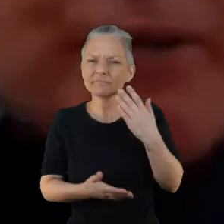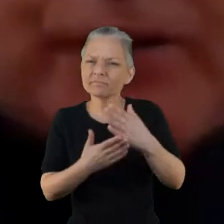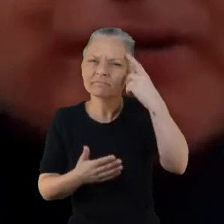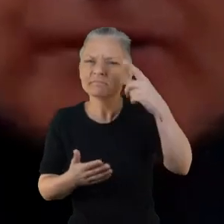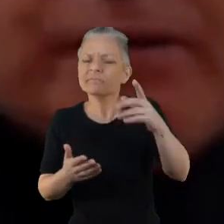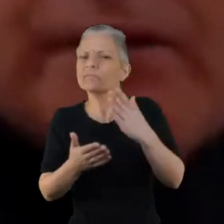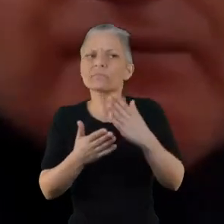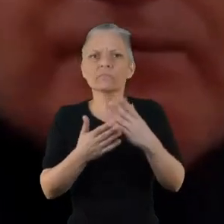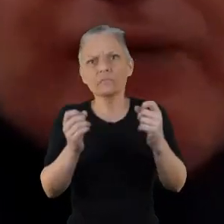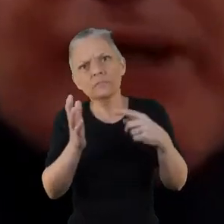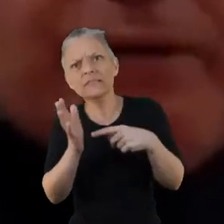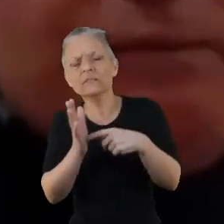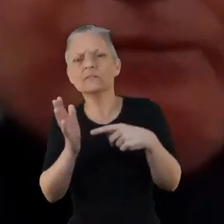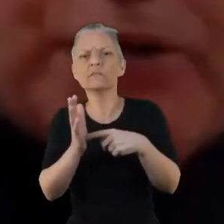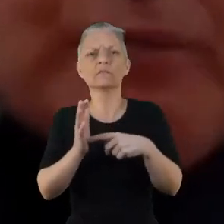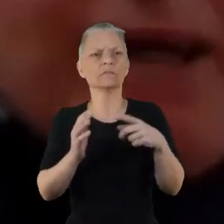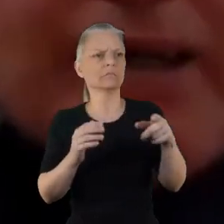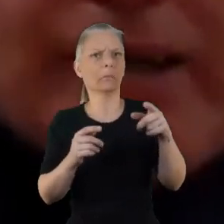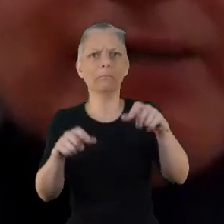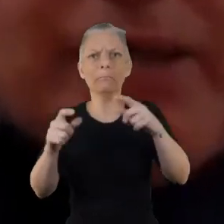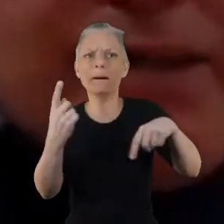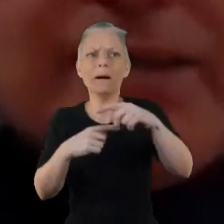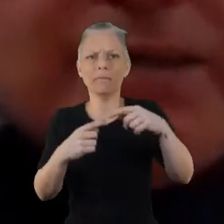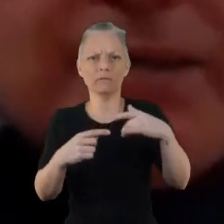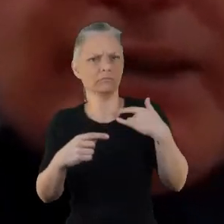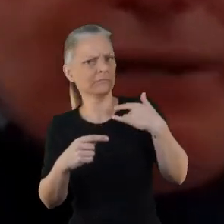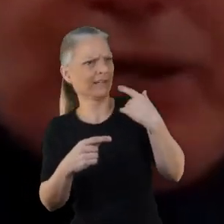me so it's my way of giving something back to the community and help other people.